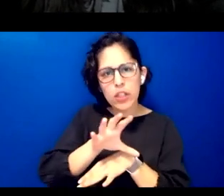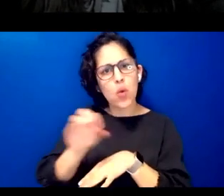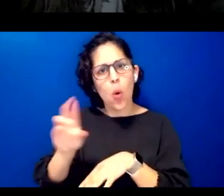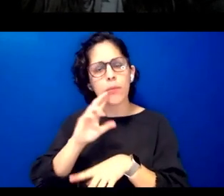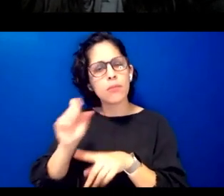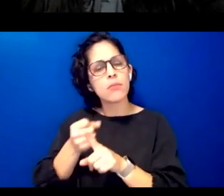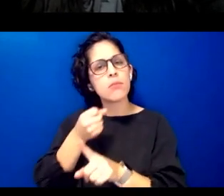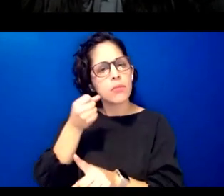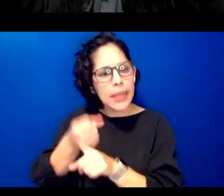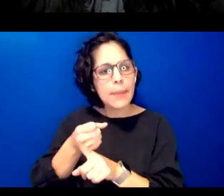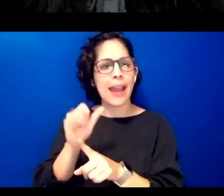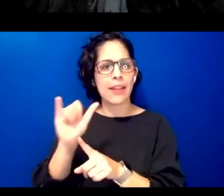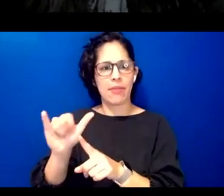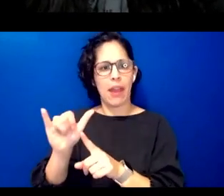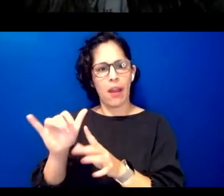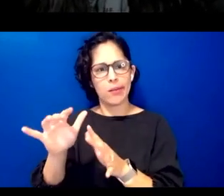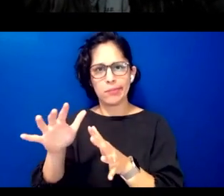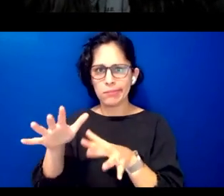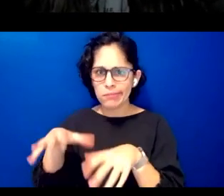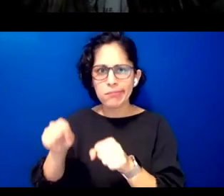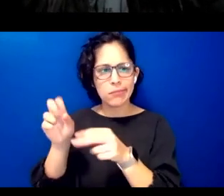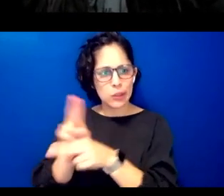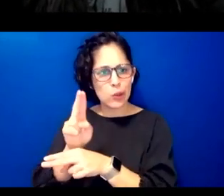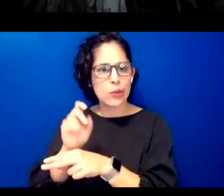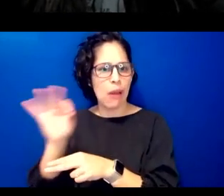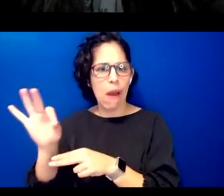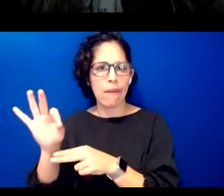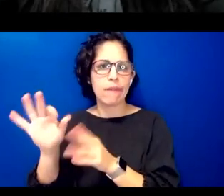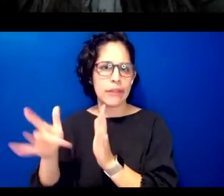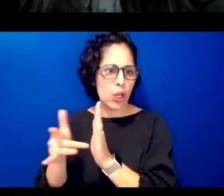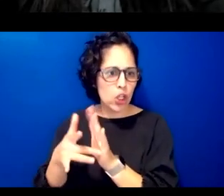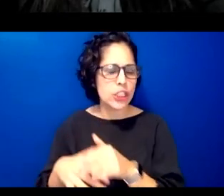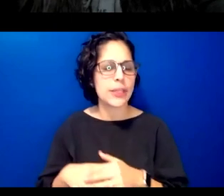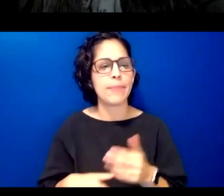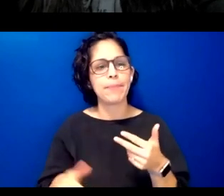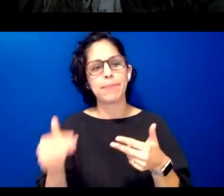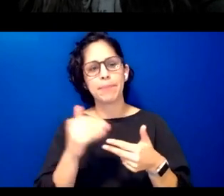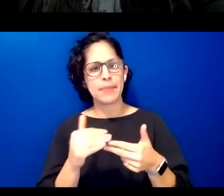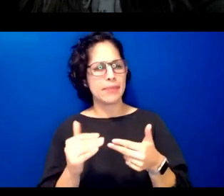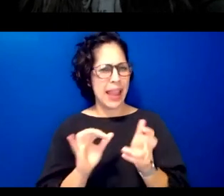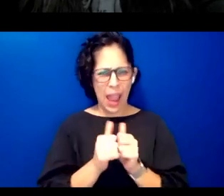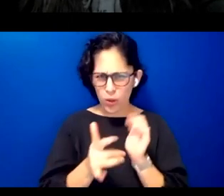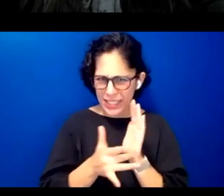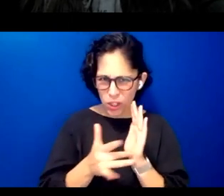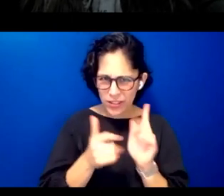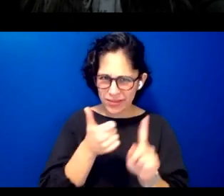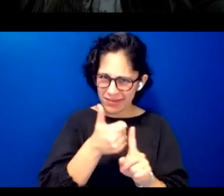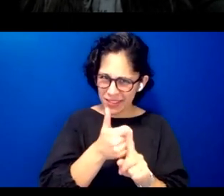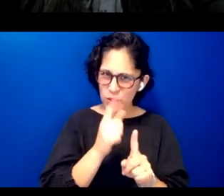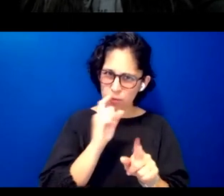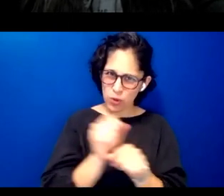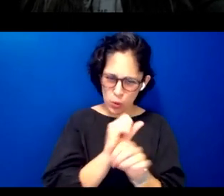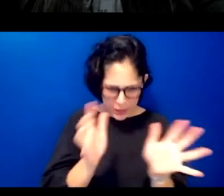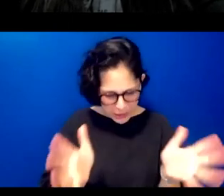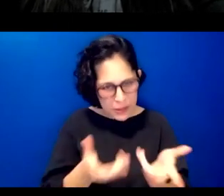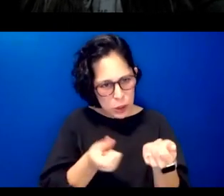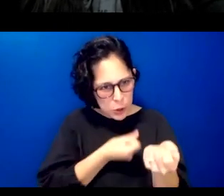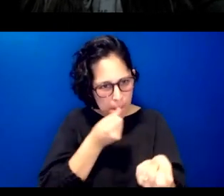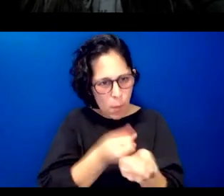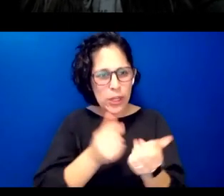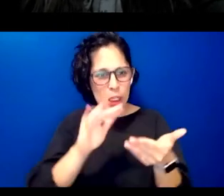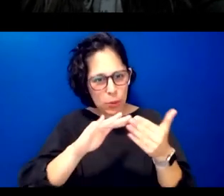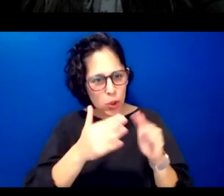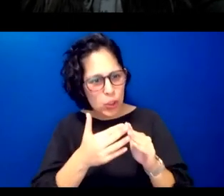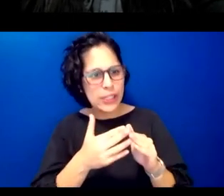technologies how is technology advancing community-led and directed language revitalization reclamation